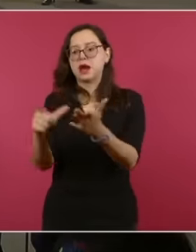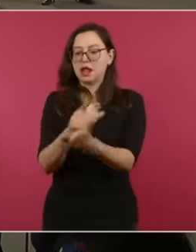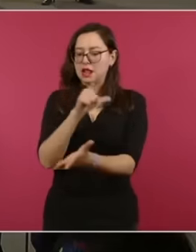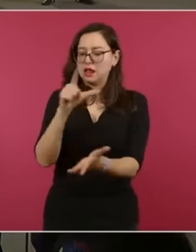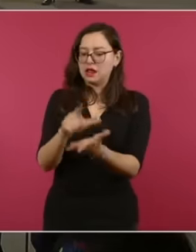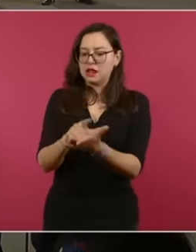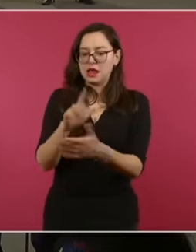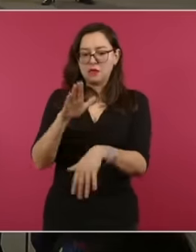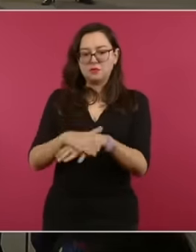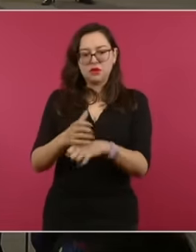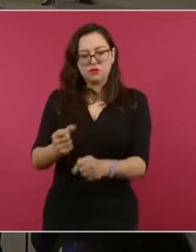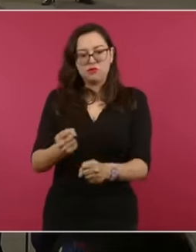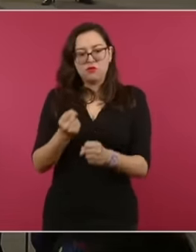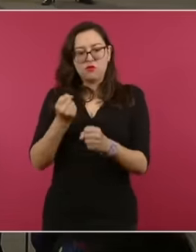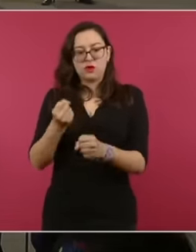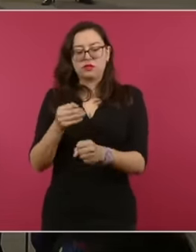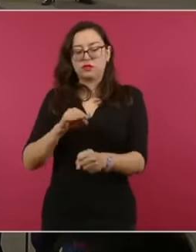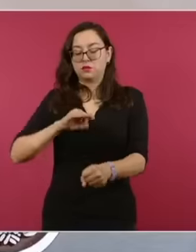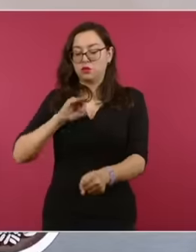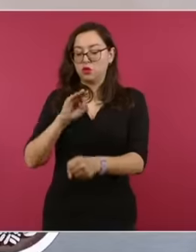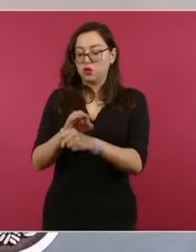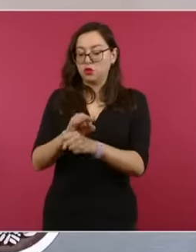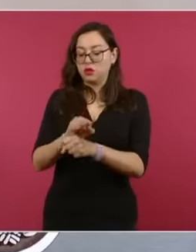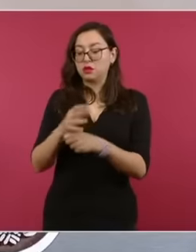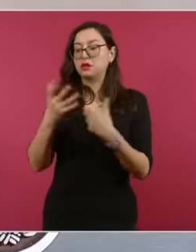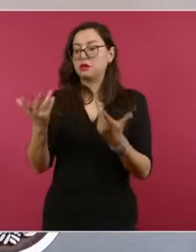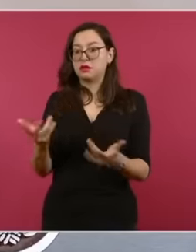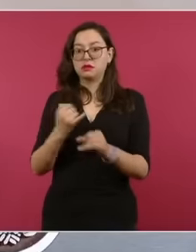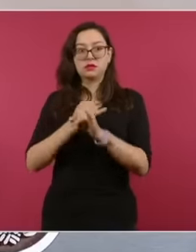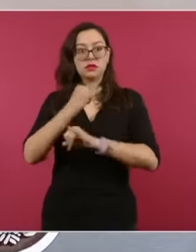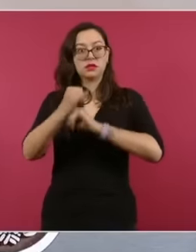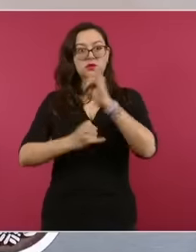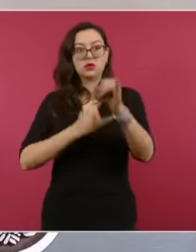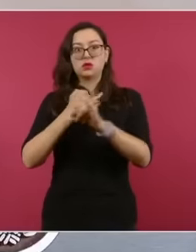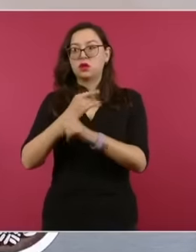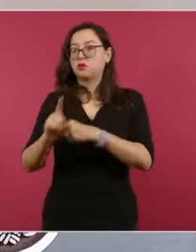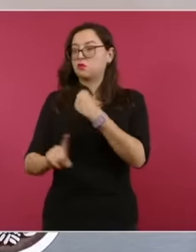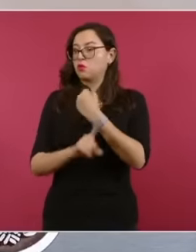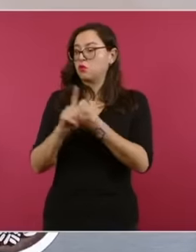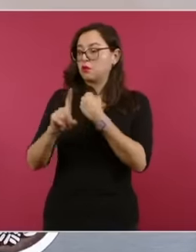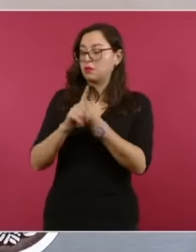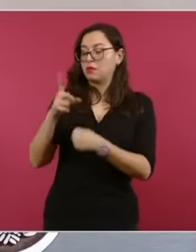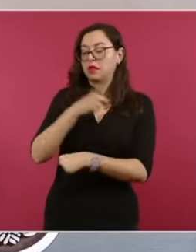of disputes that should govern international coexistence. This demand is based precisely